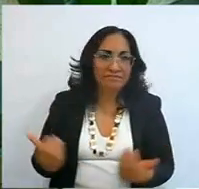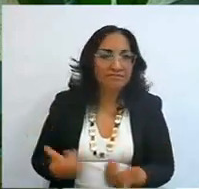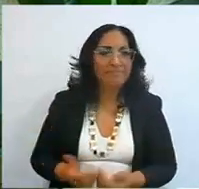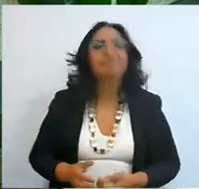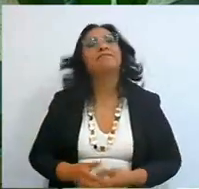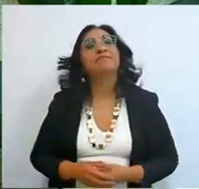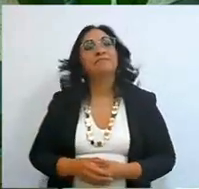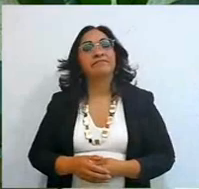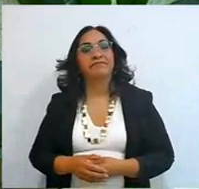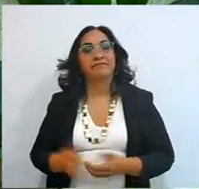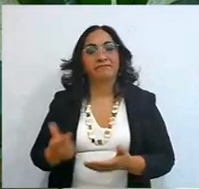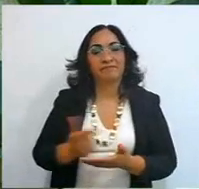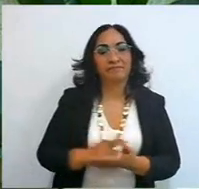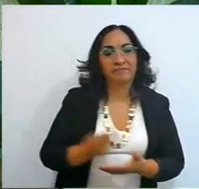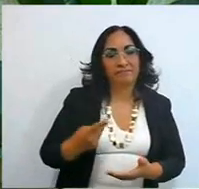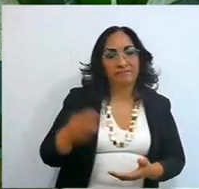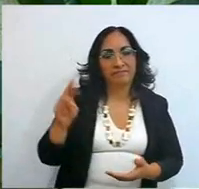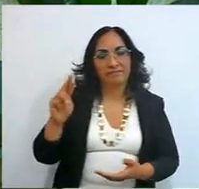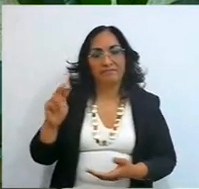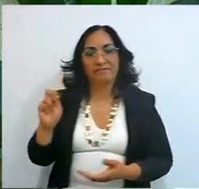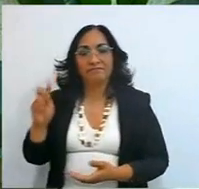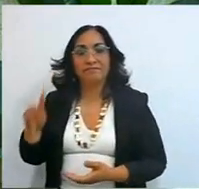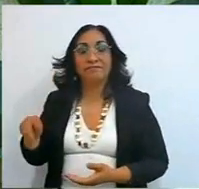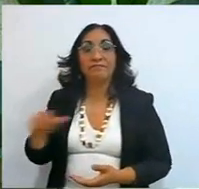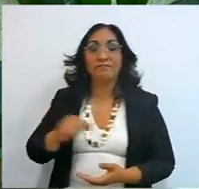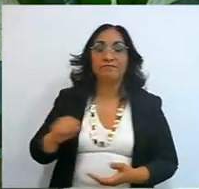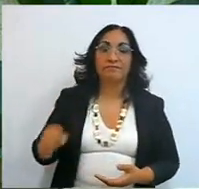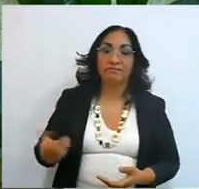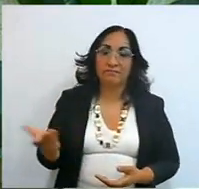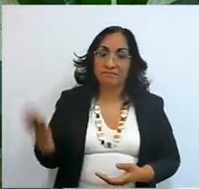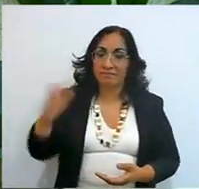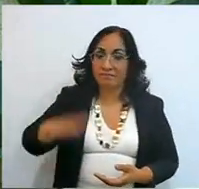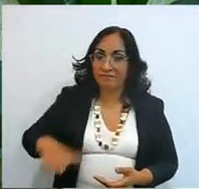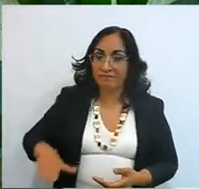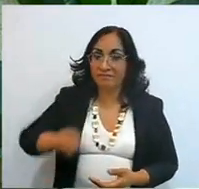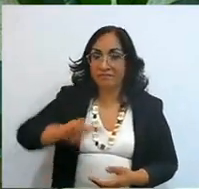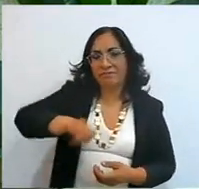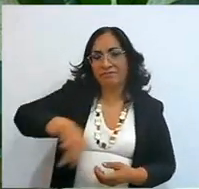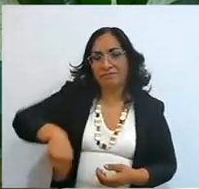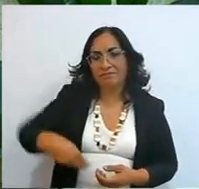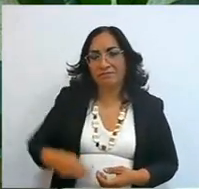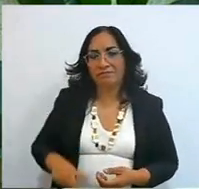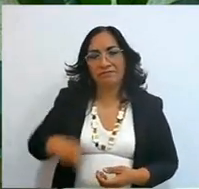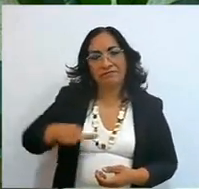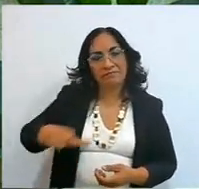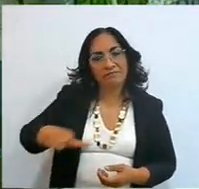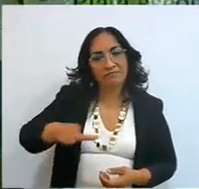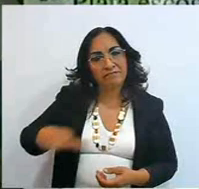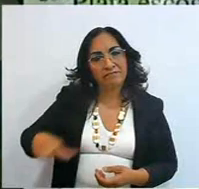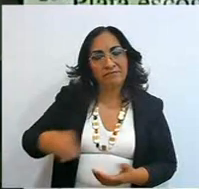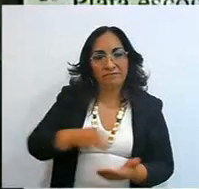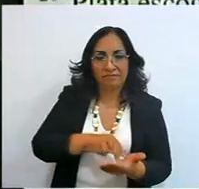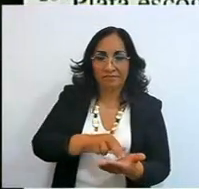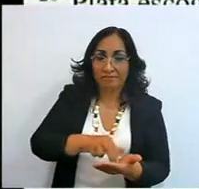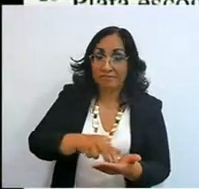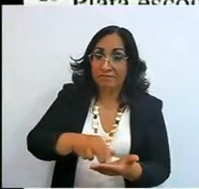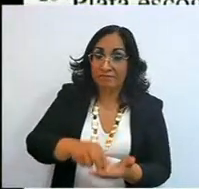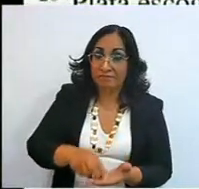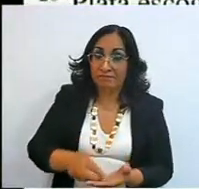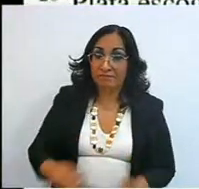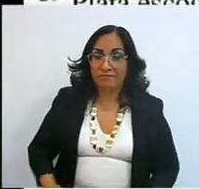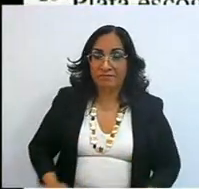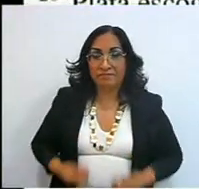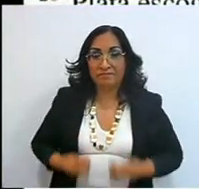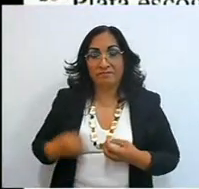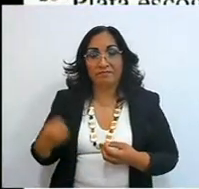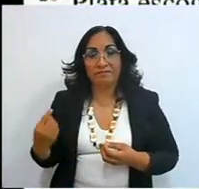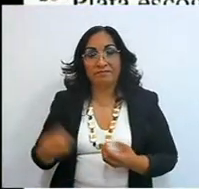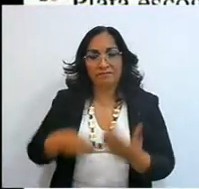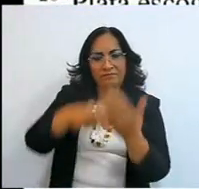Let's see the book of Proverbs 10:17 "The way to life is to keep the instruction;